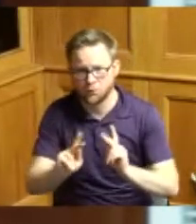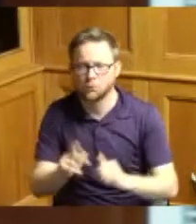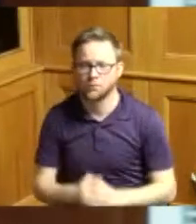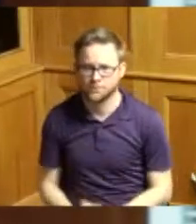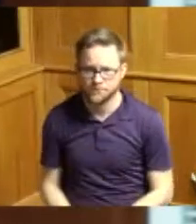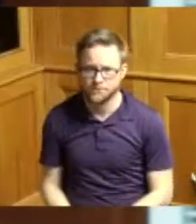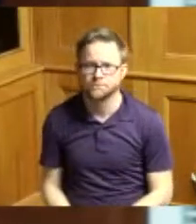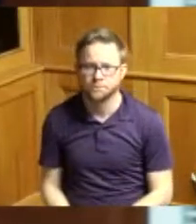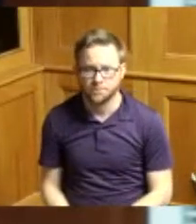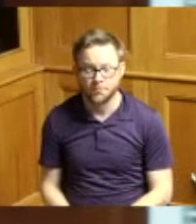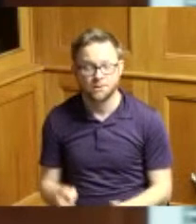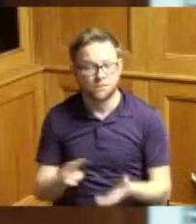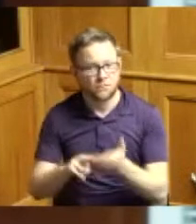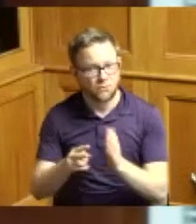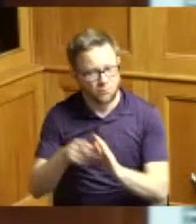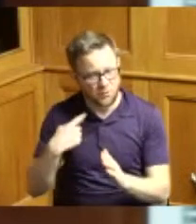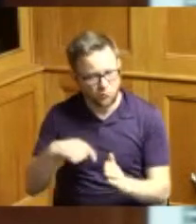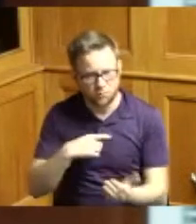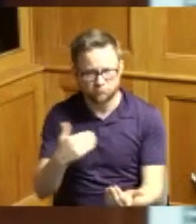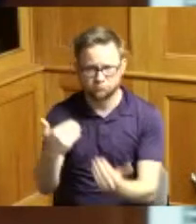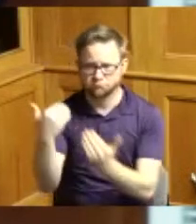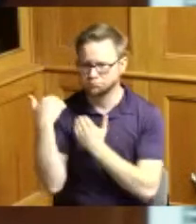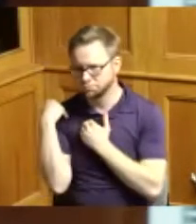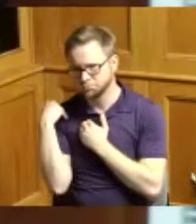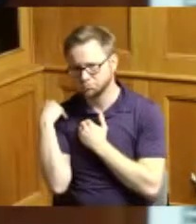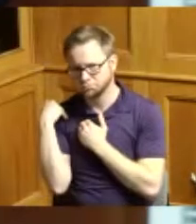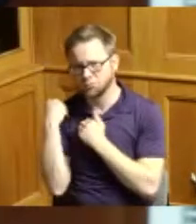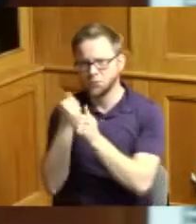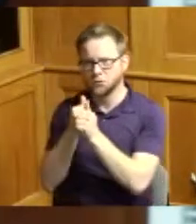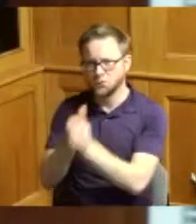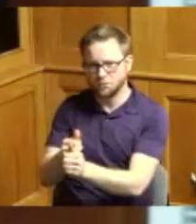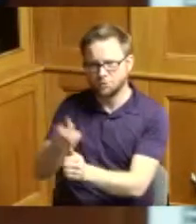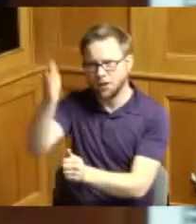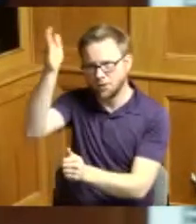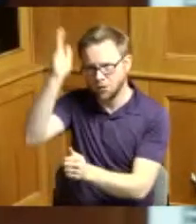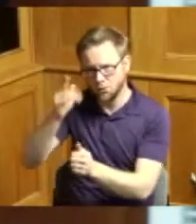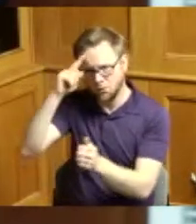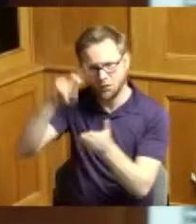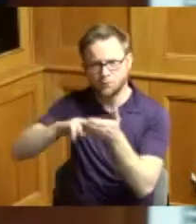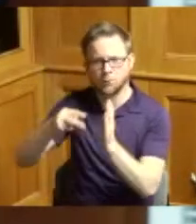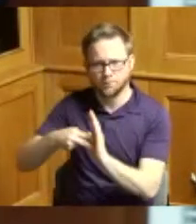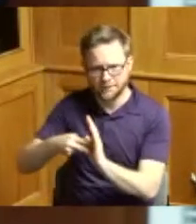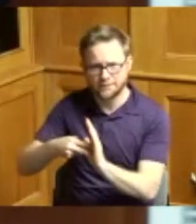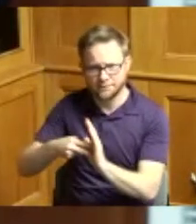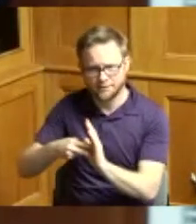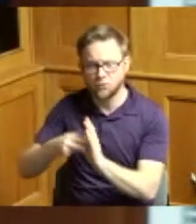our accountability to serve god's purpose for our lives every day to help somebody because that's